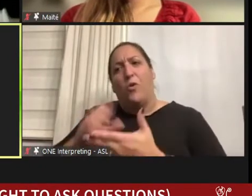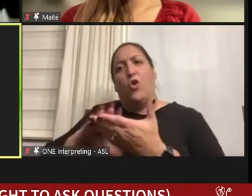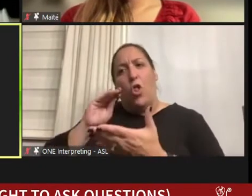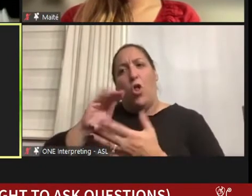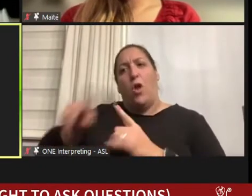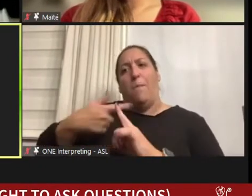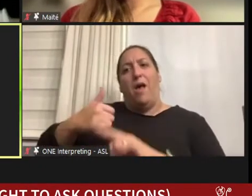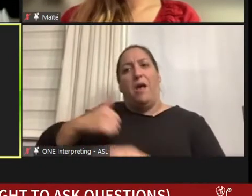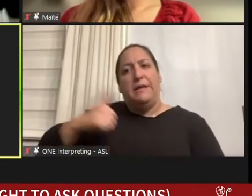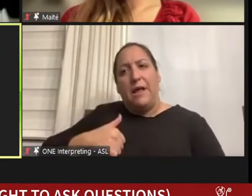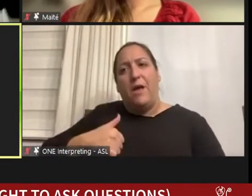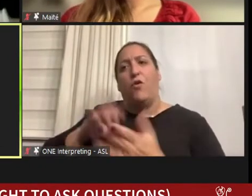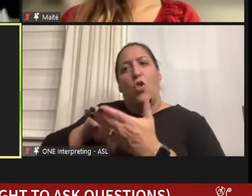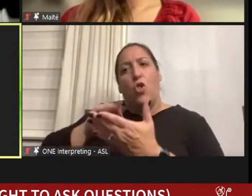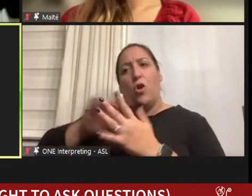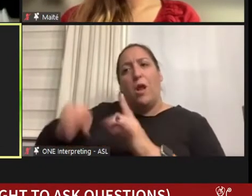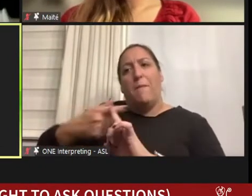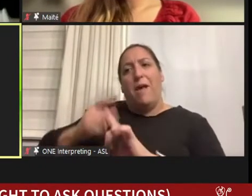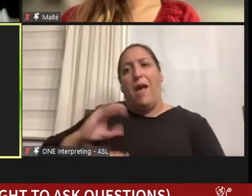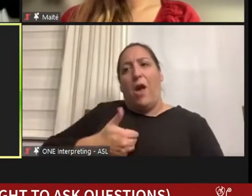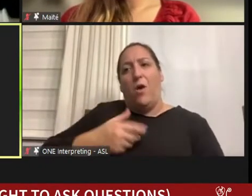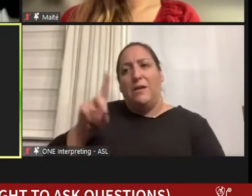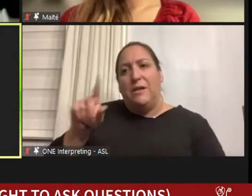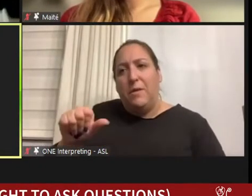our disabilities and develop these workarounds to figure out where were good and not what were